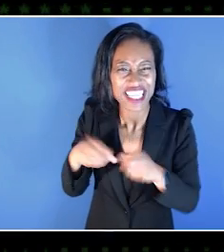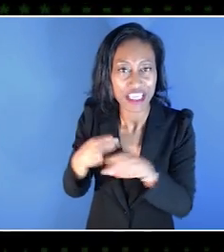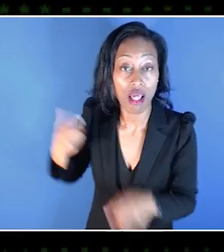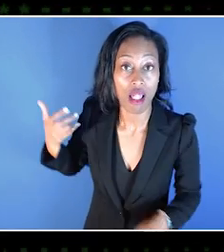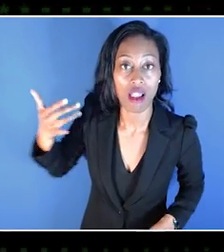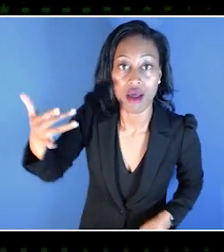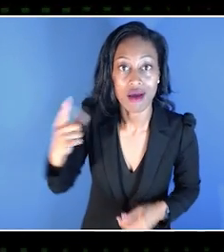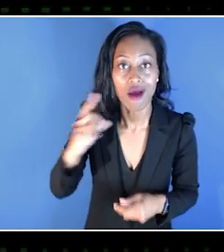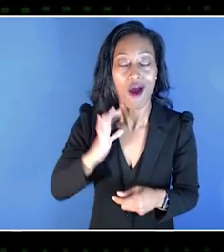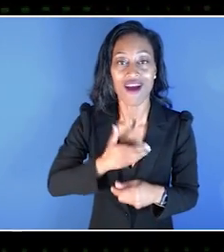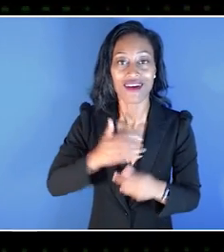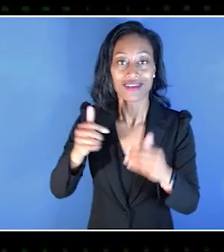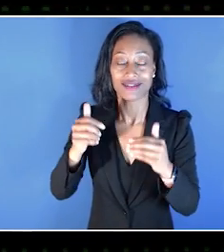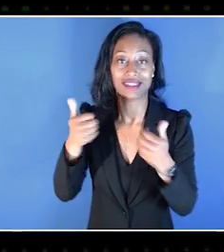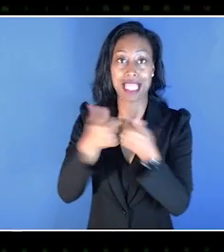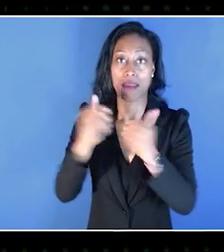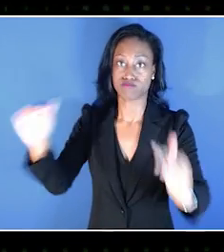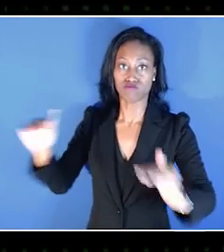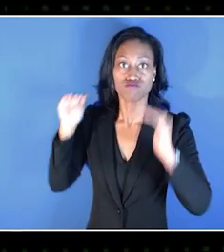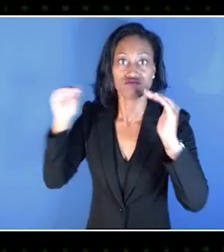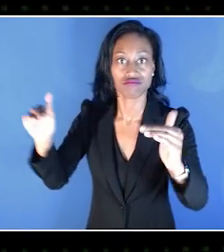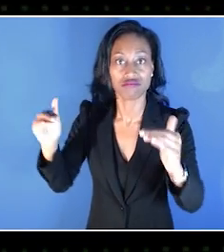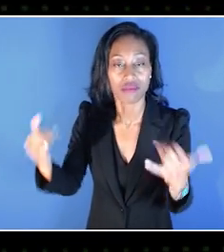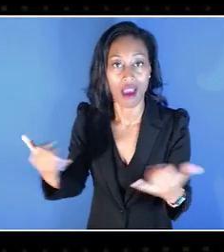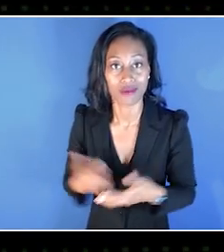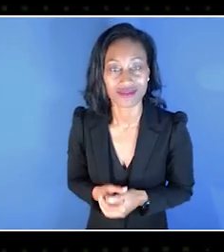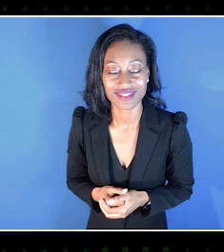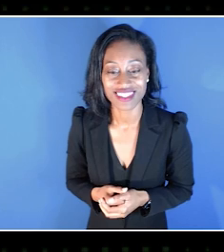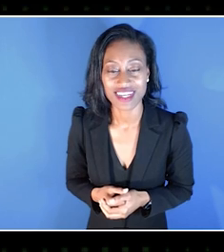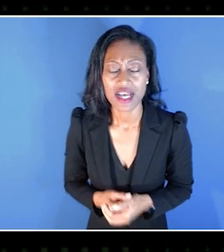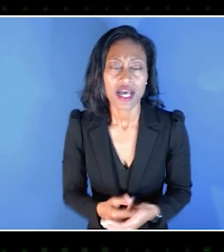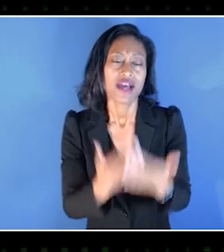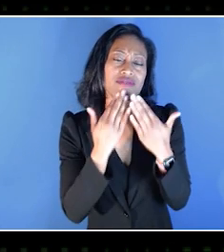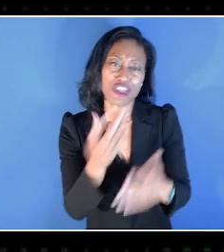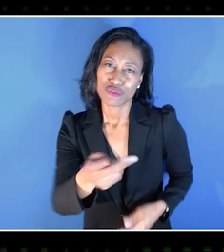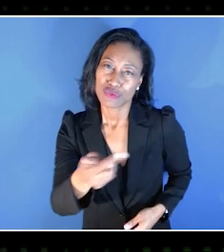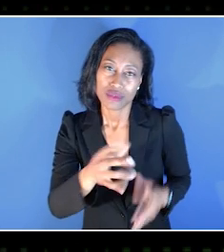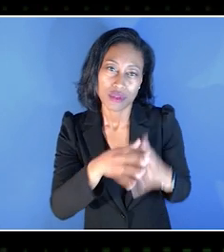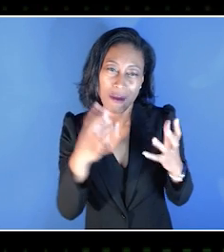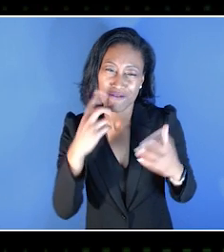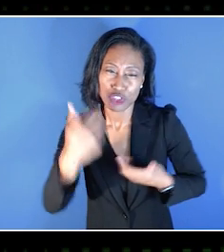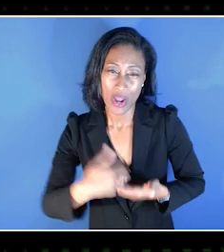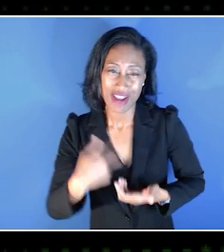that our gaming has gotten to this different level. Well, thank you two so very much for joining us today.